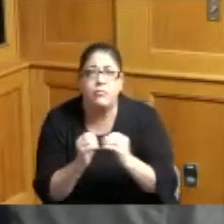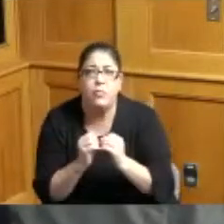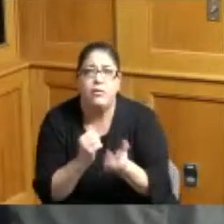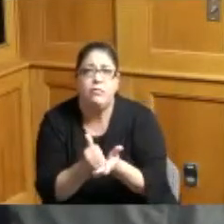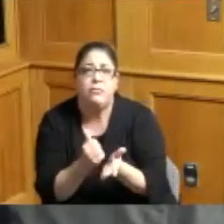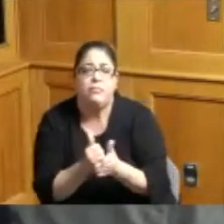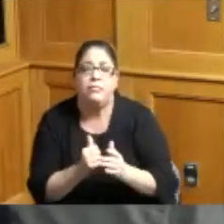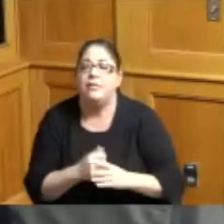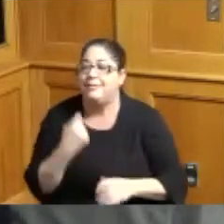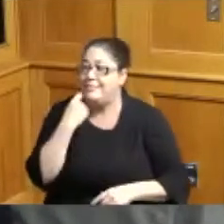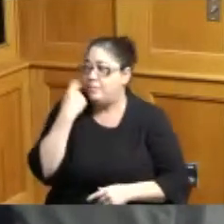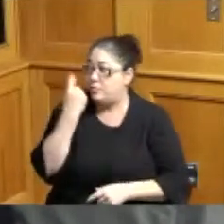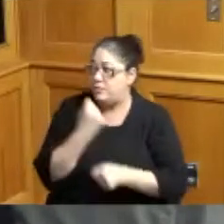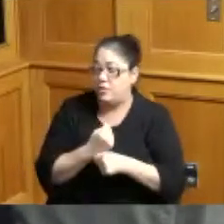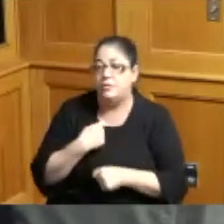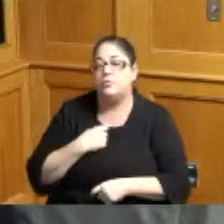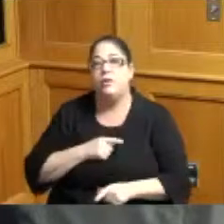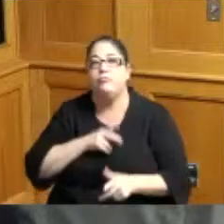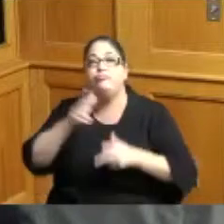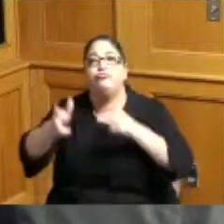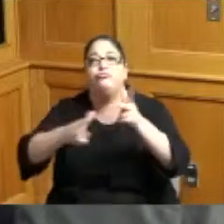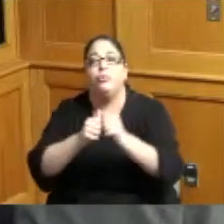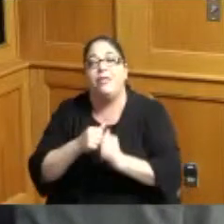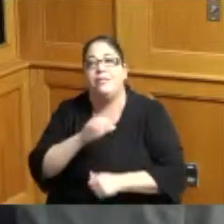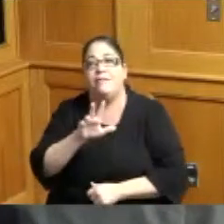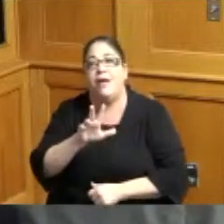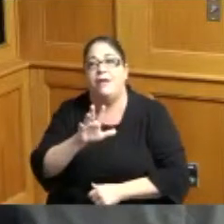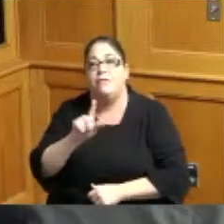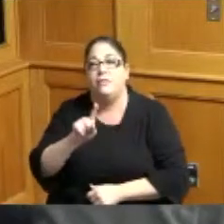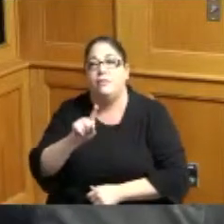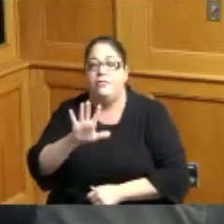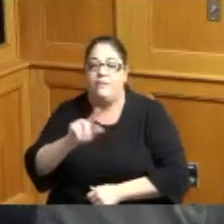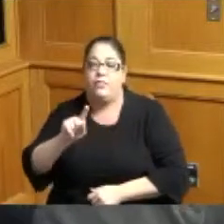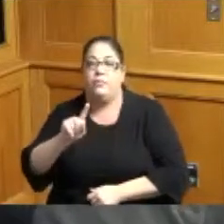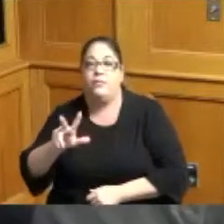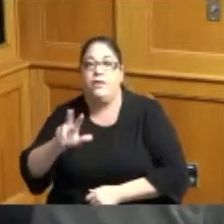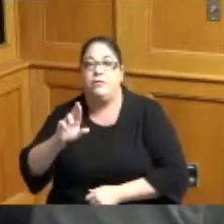the year we were out with the 513Relief bus and I'm glad we got kinship day because we have these